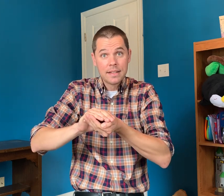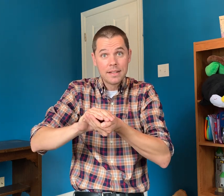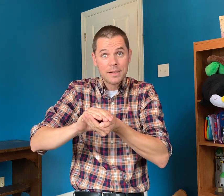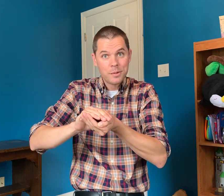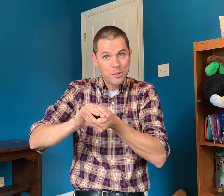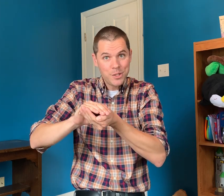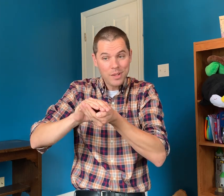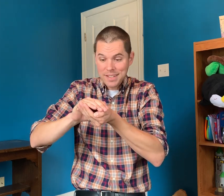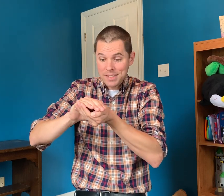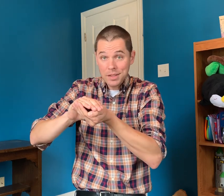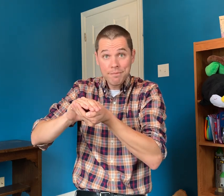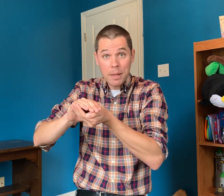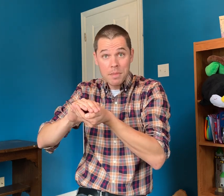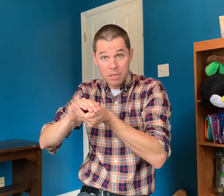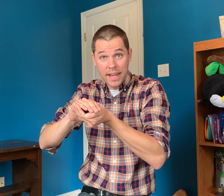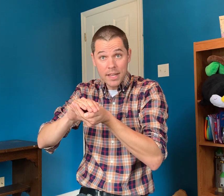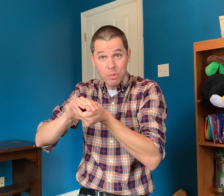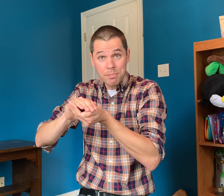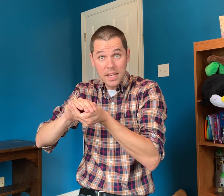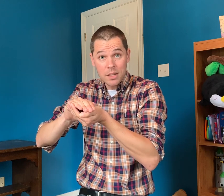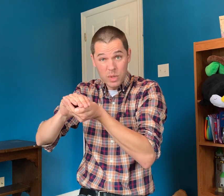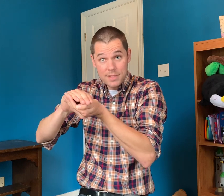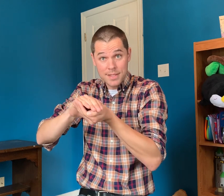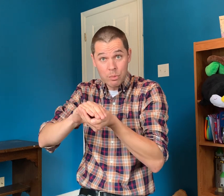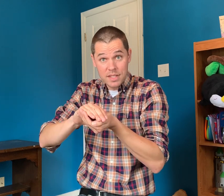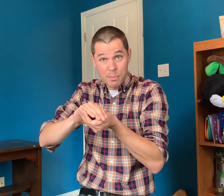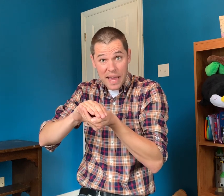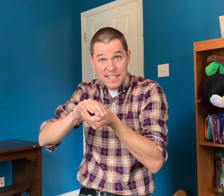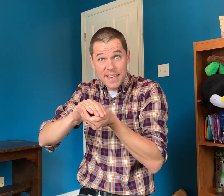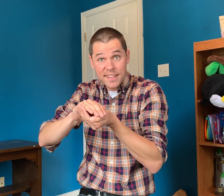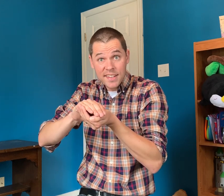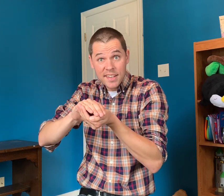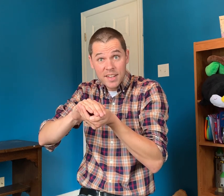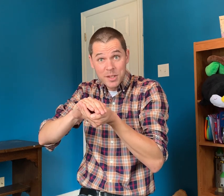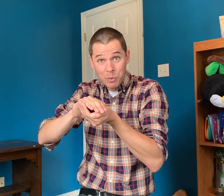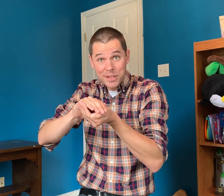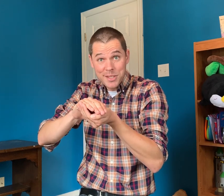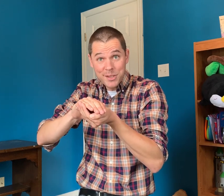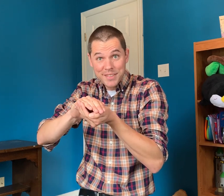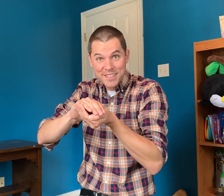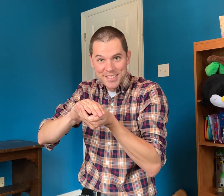Would you like to lift up the blanket with me and we can see what's in the basket? You want to?